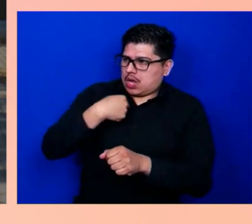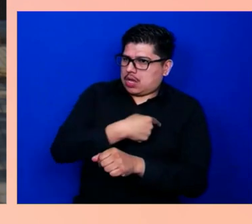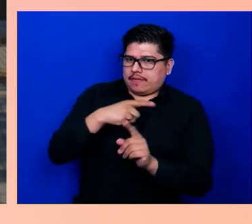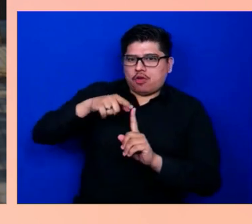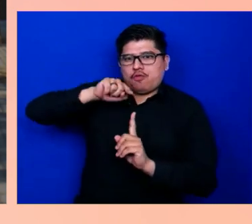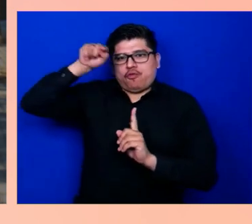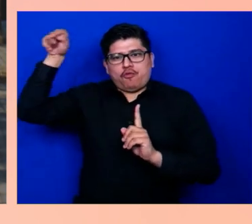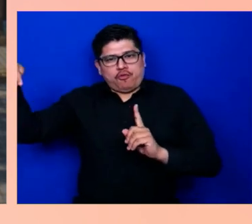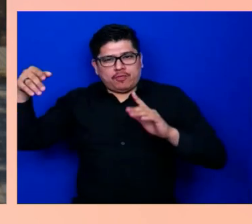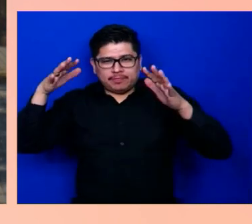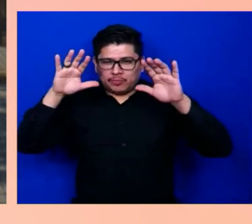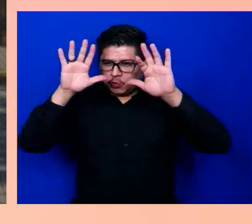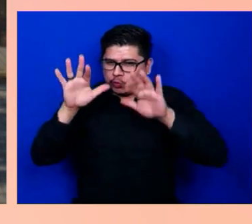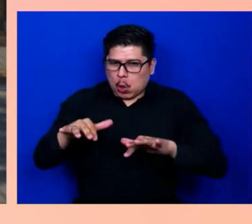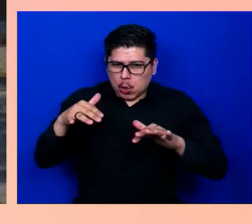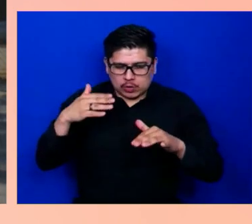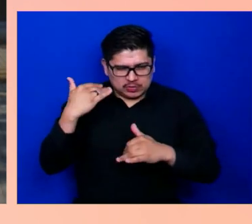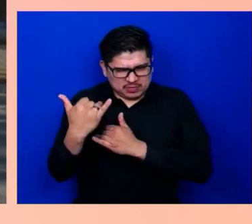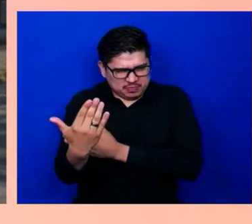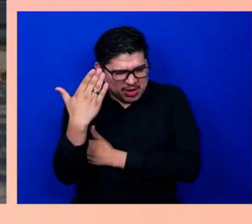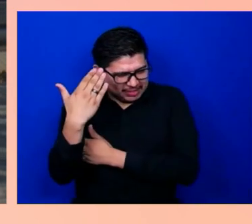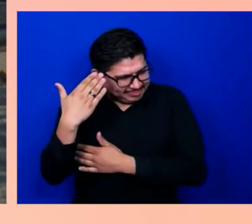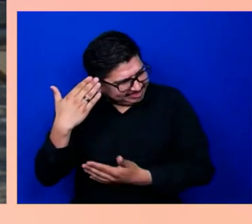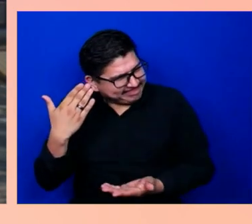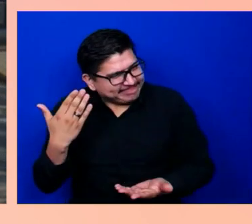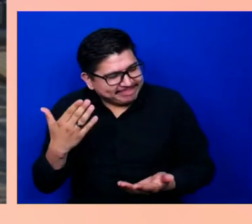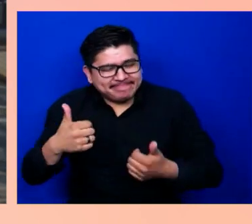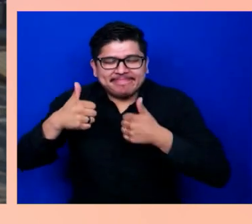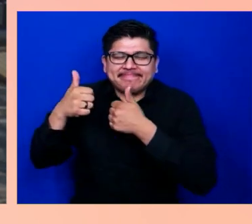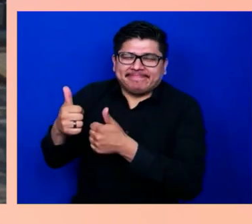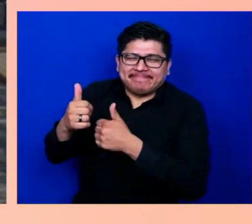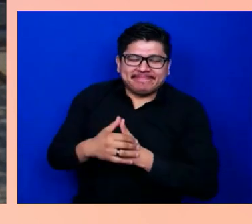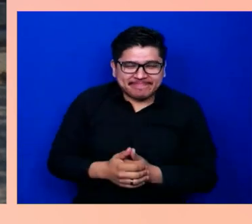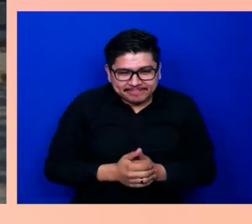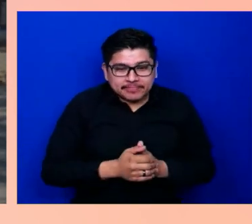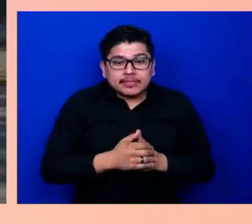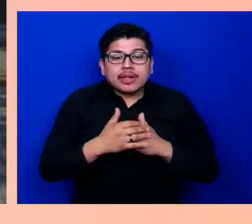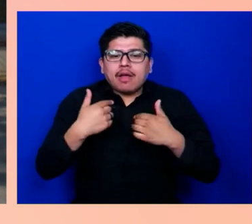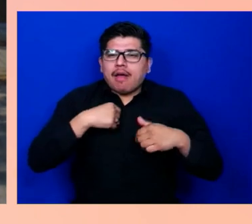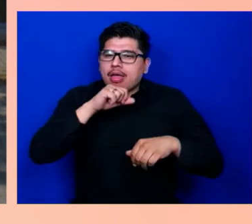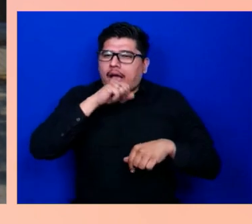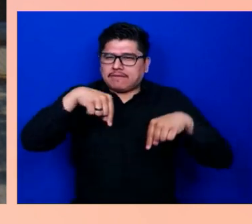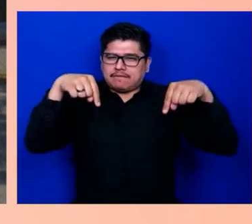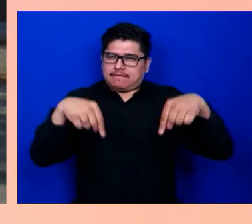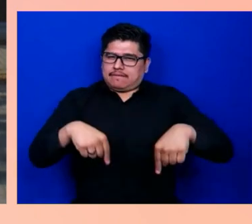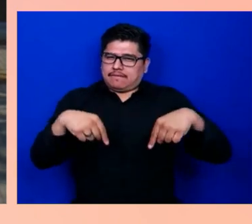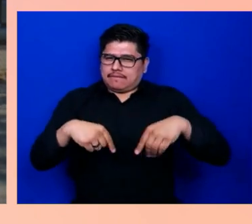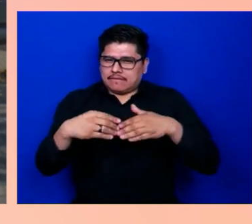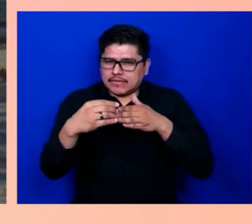I love how this is leading the future through partnership and I get really excited about where this is going,